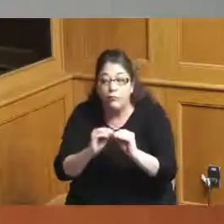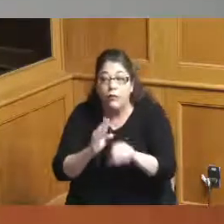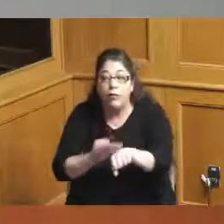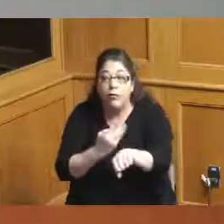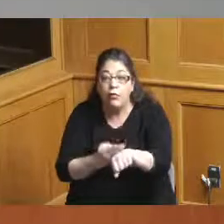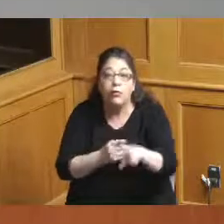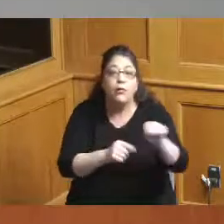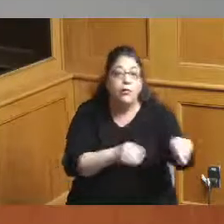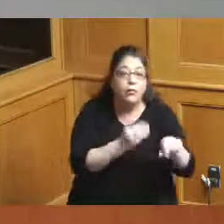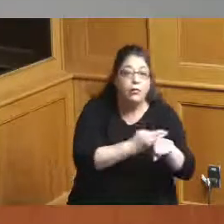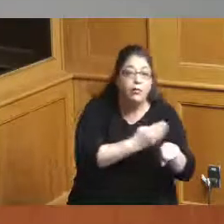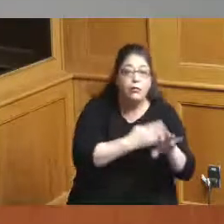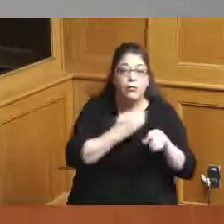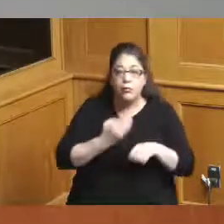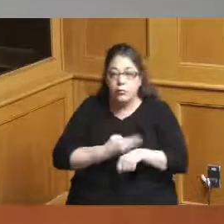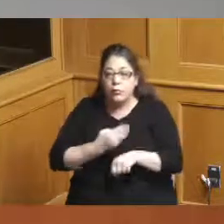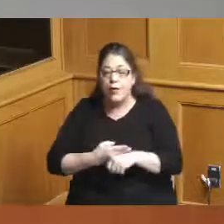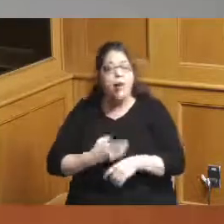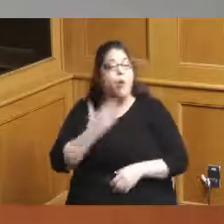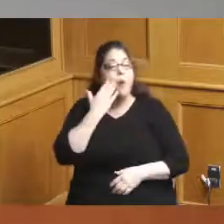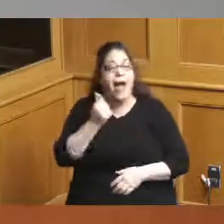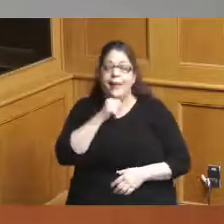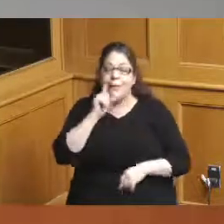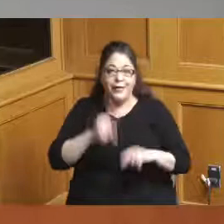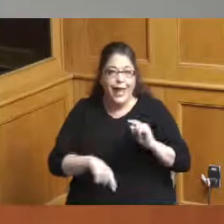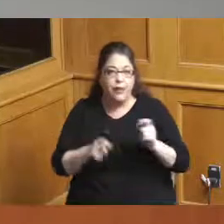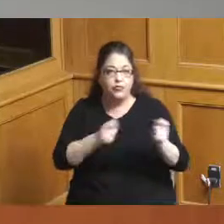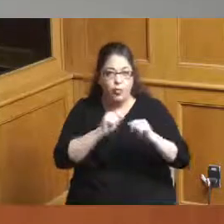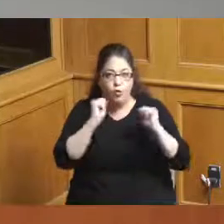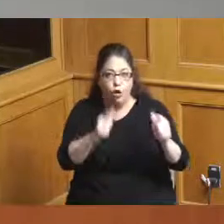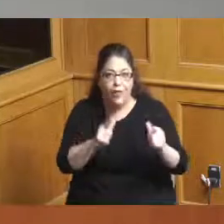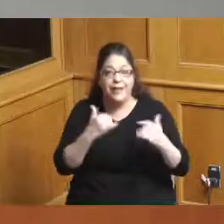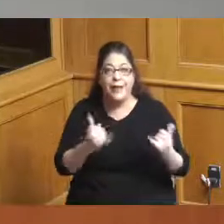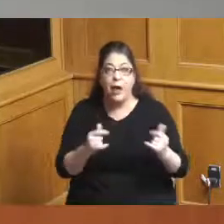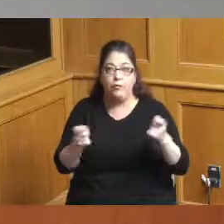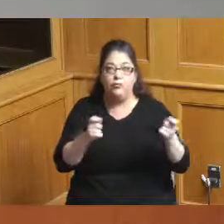because we just haven't had control of all these properties in the past and so this idea that we